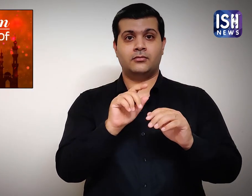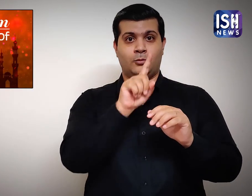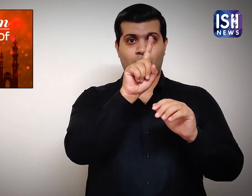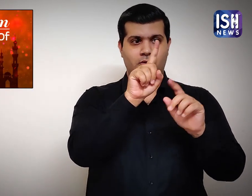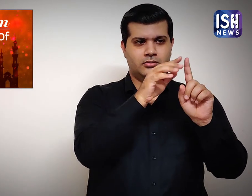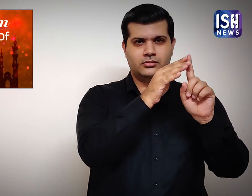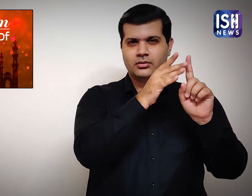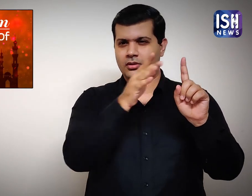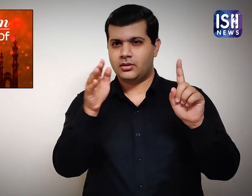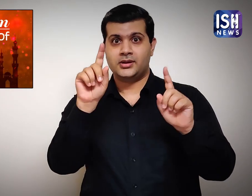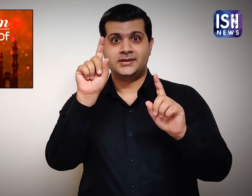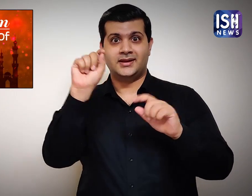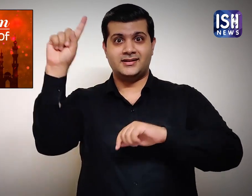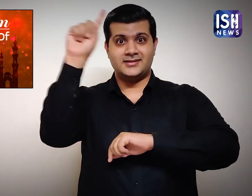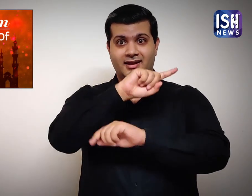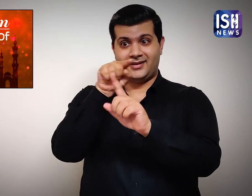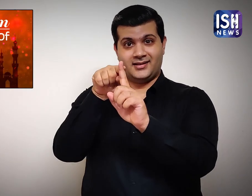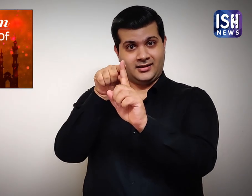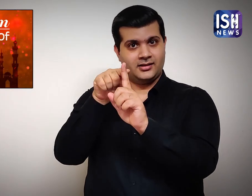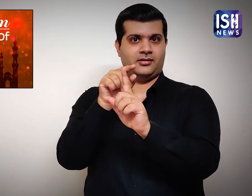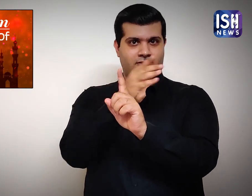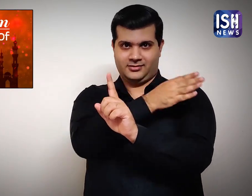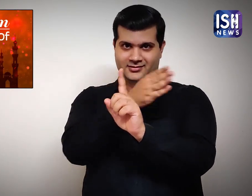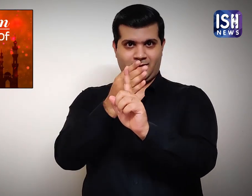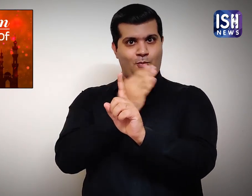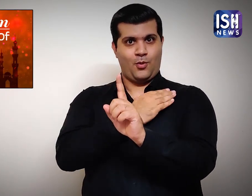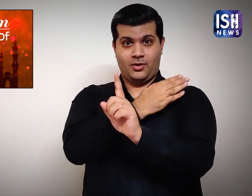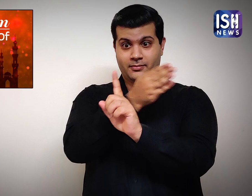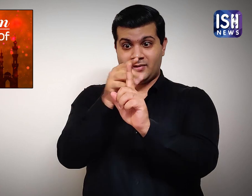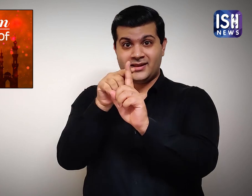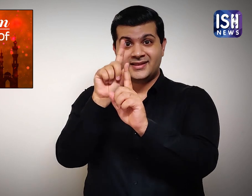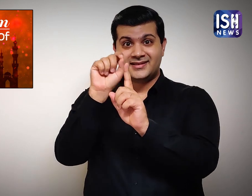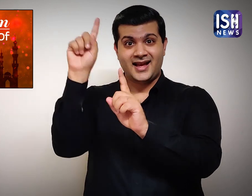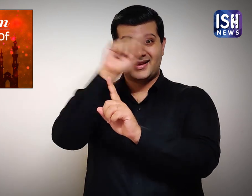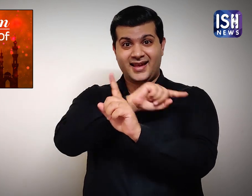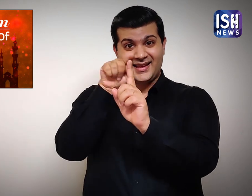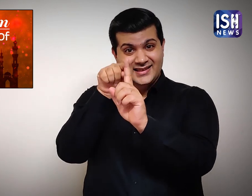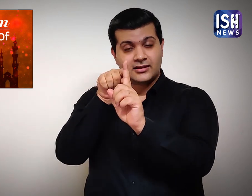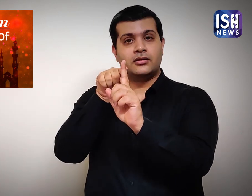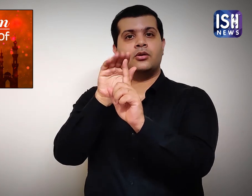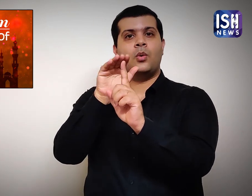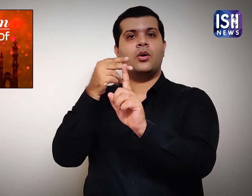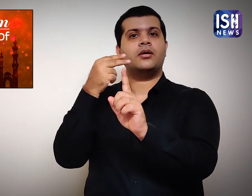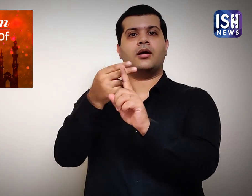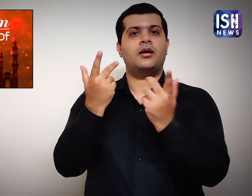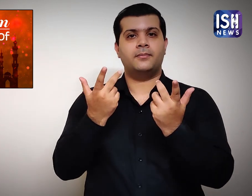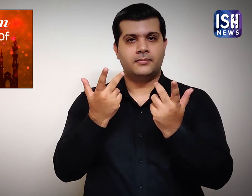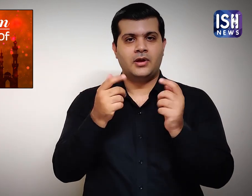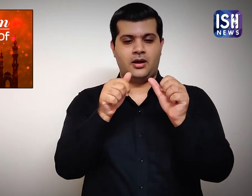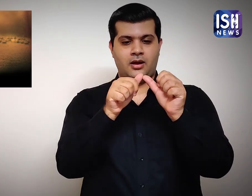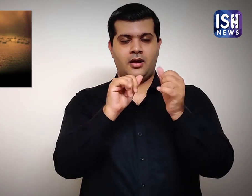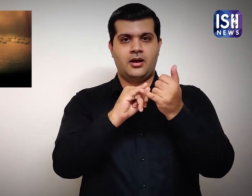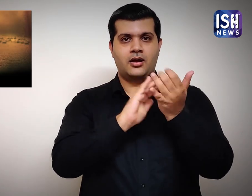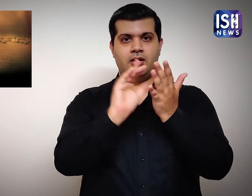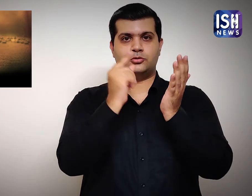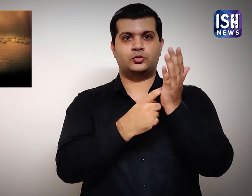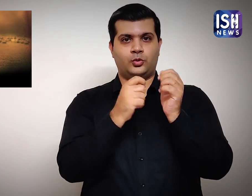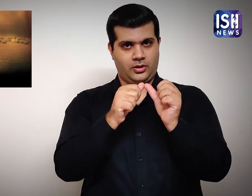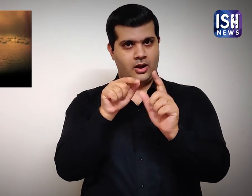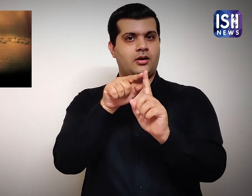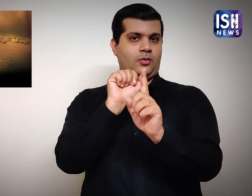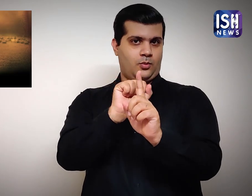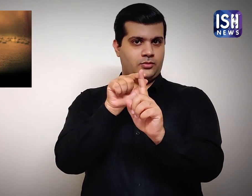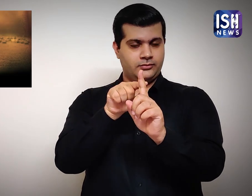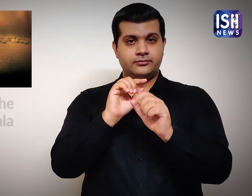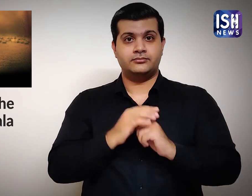The 10th day of Muharram is called "Ashura"